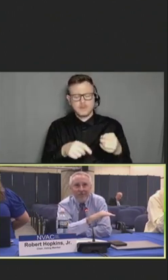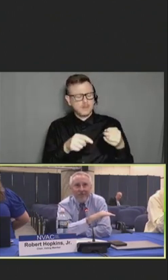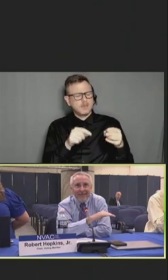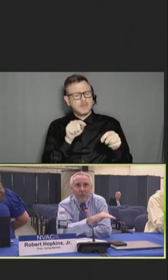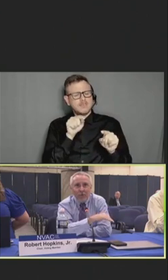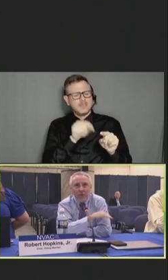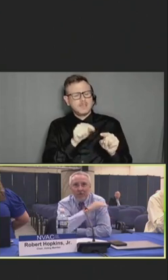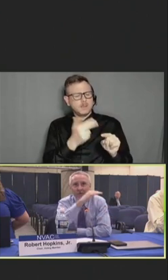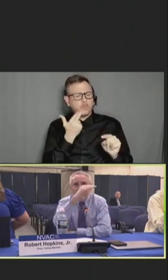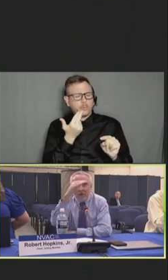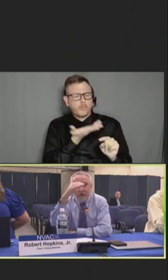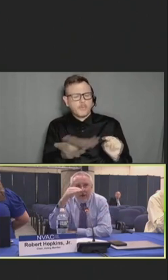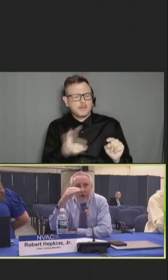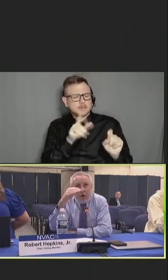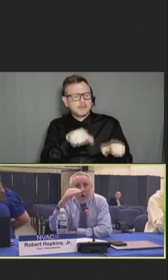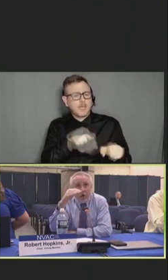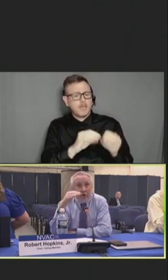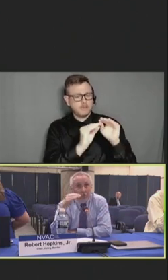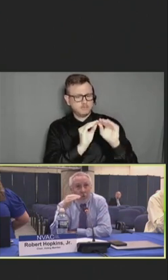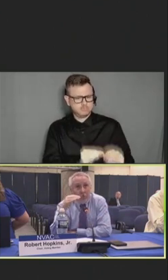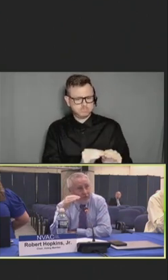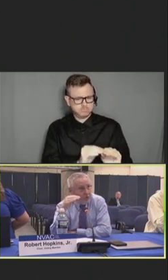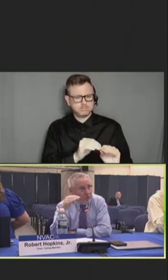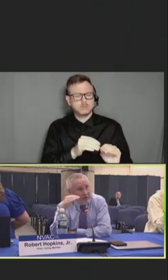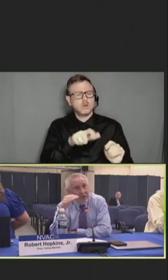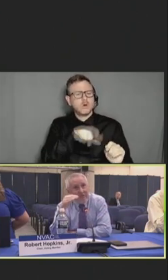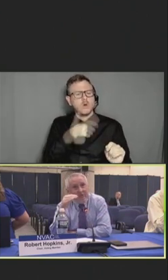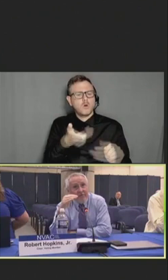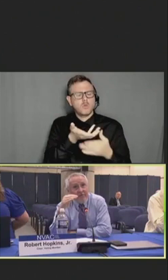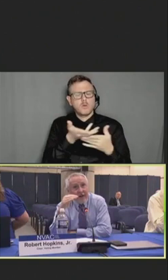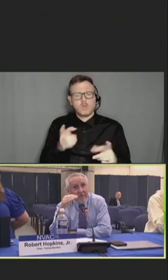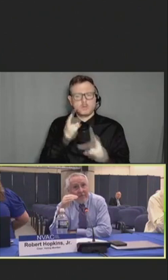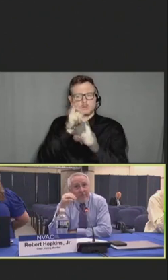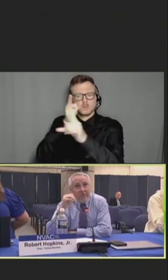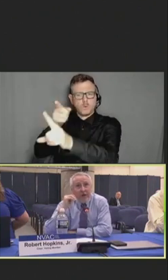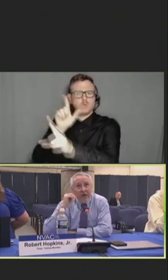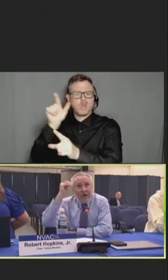What are the things that are going to take longer and more resource-intensive efforts?